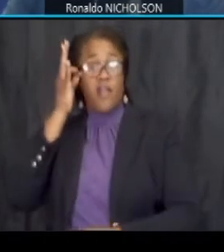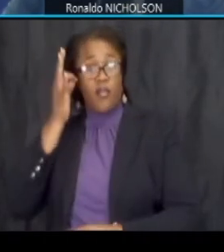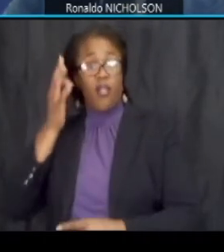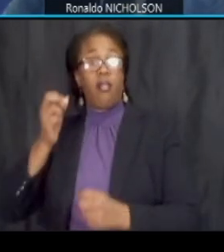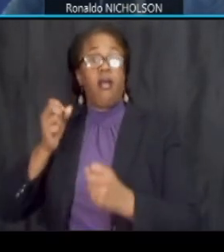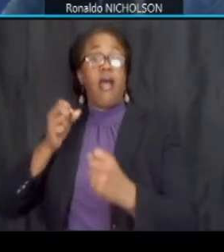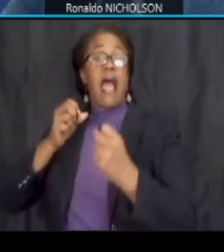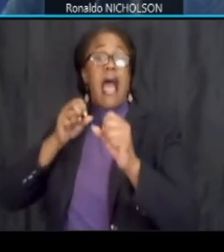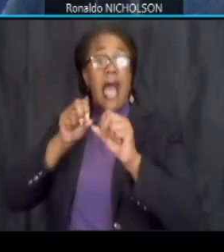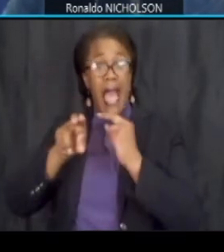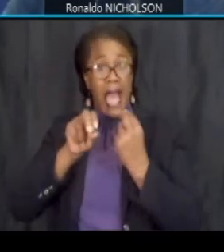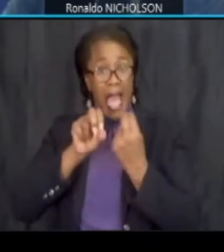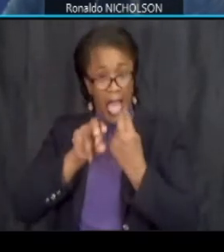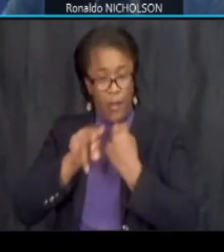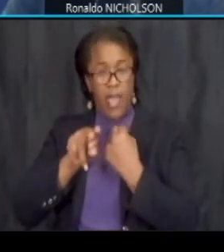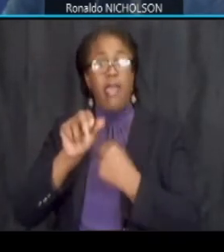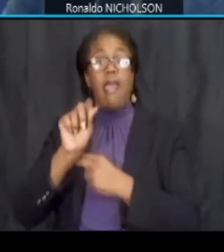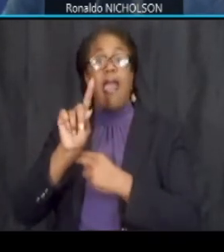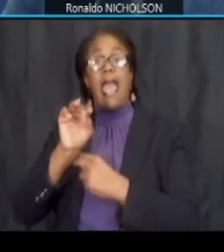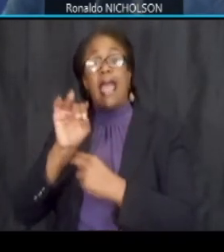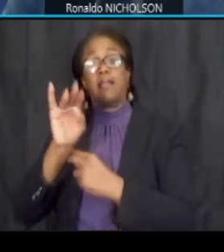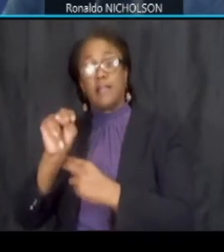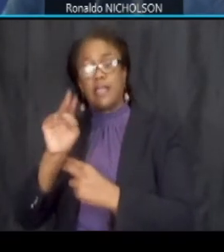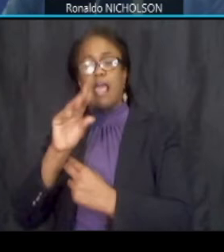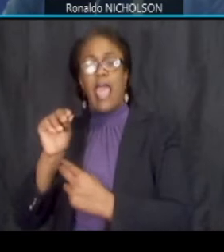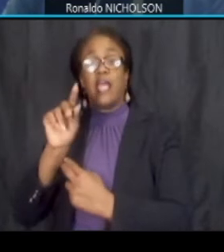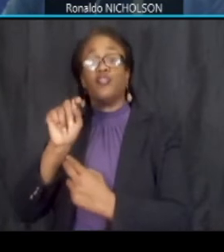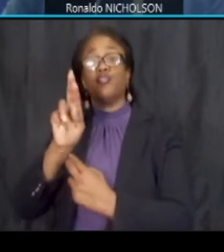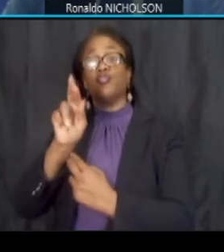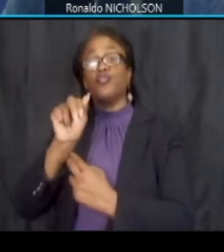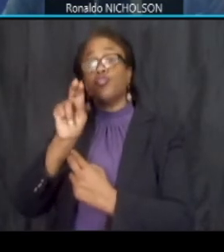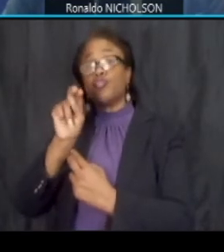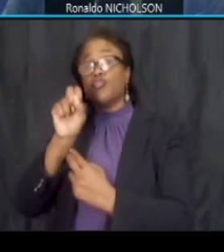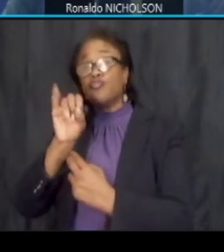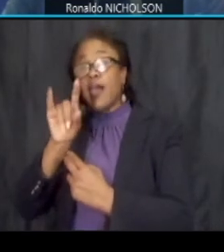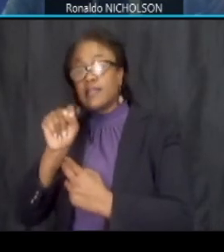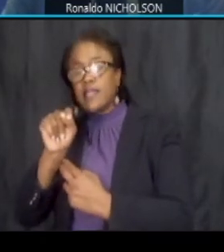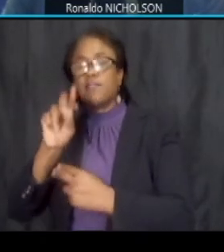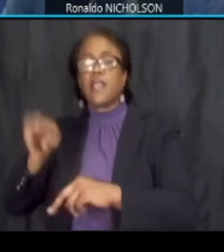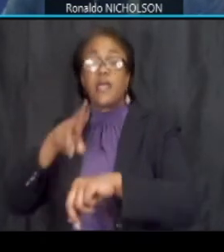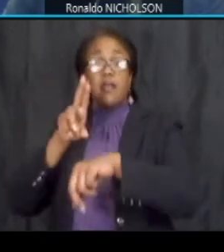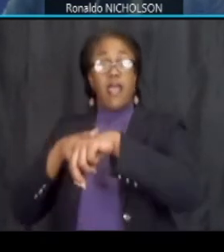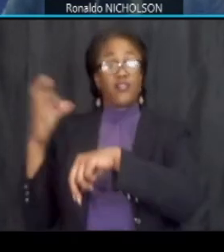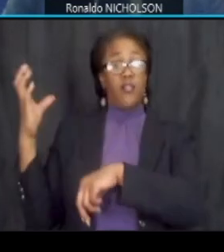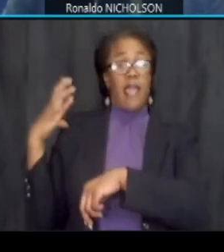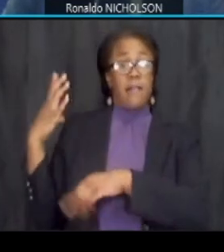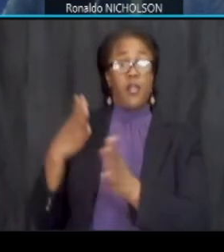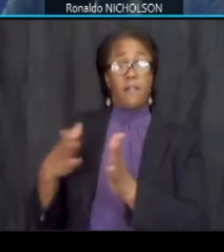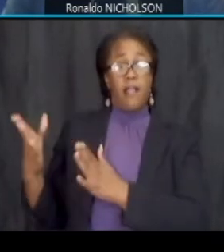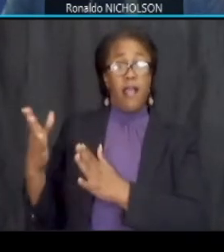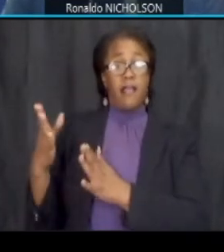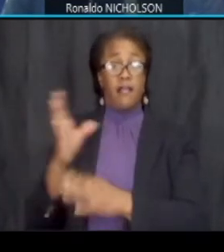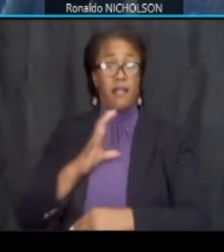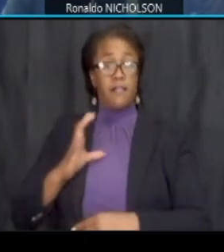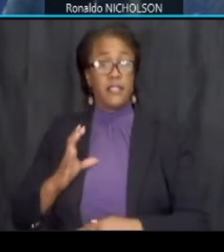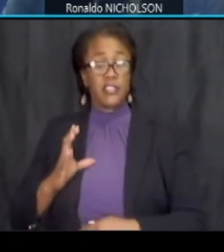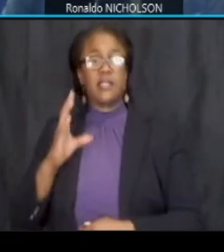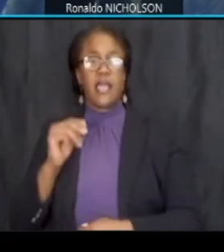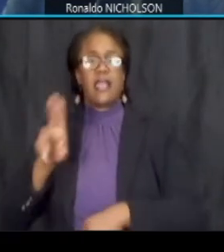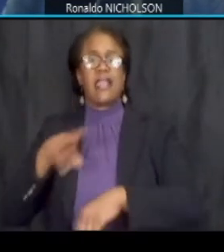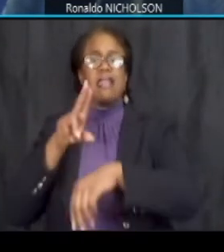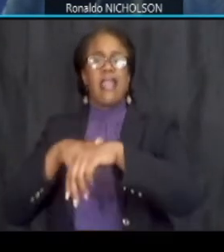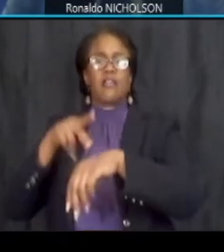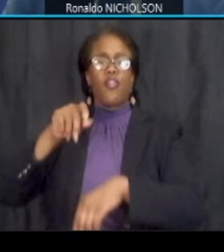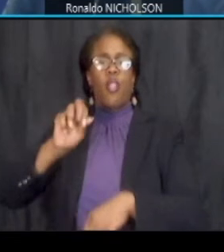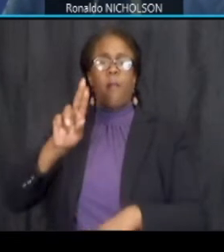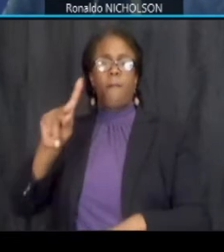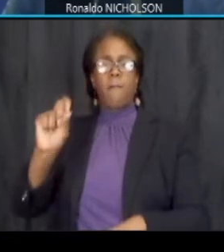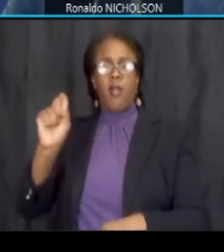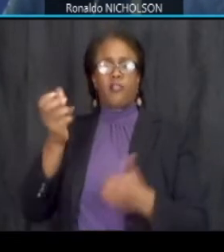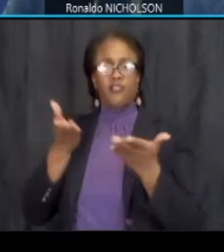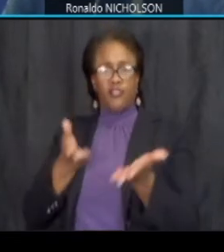federal transit administration national capital planning commission and the national park service